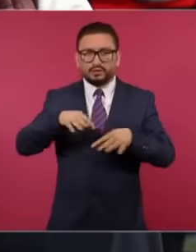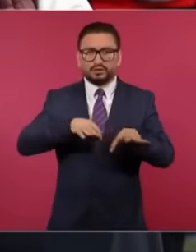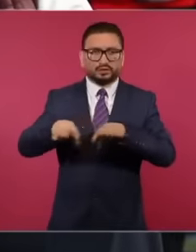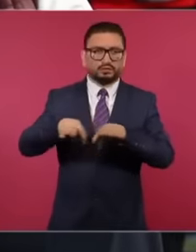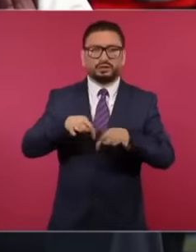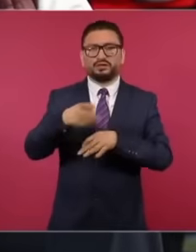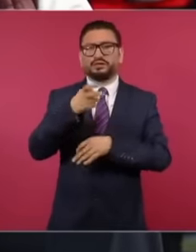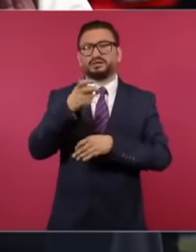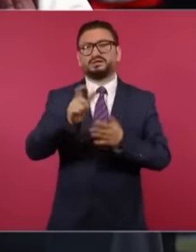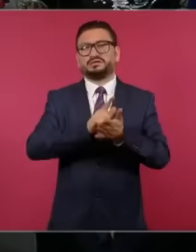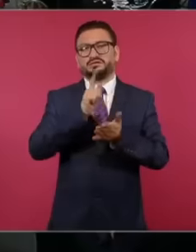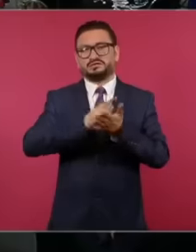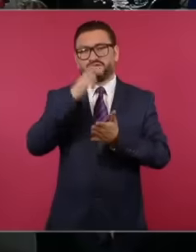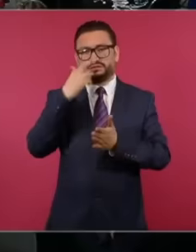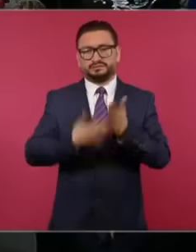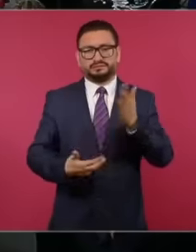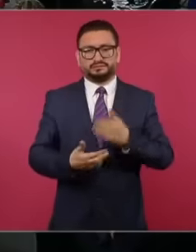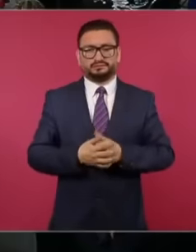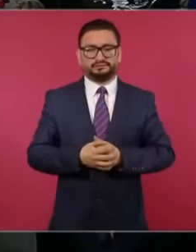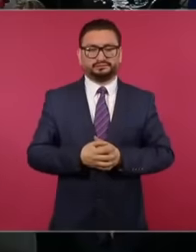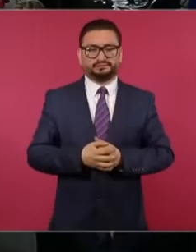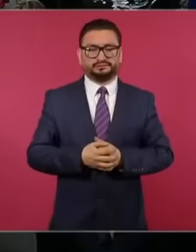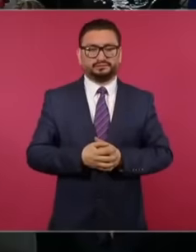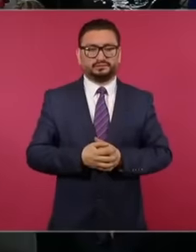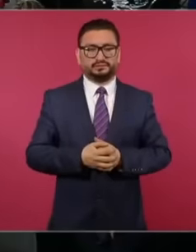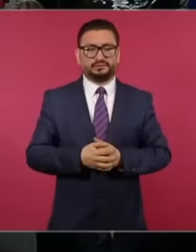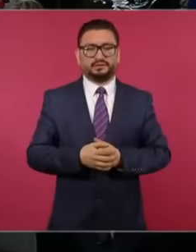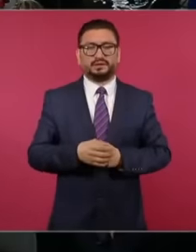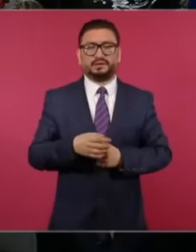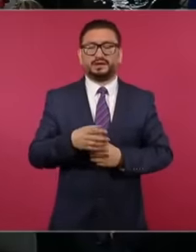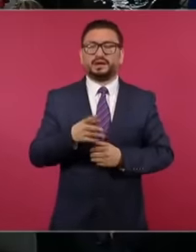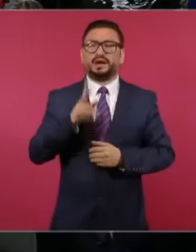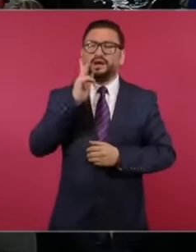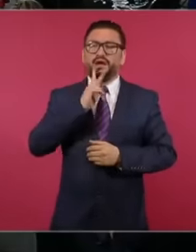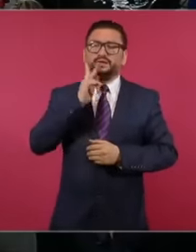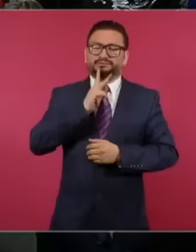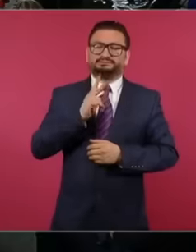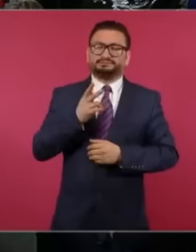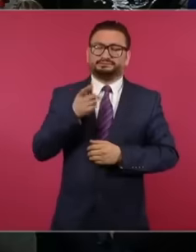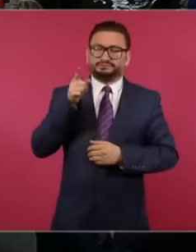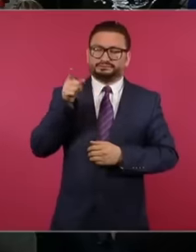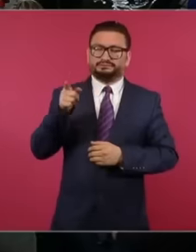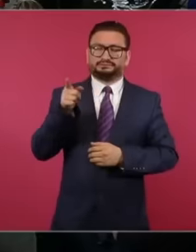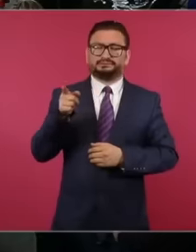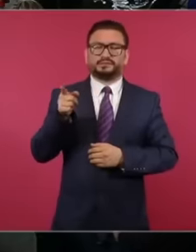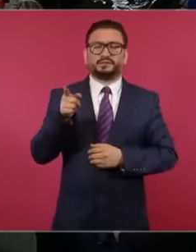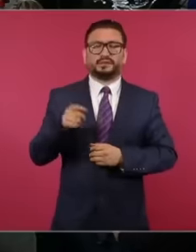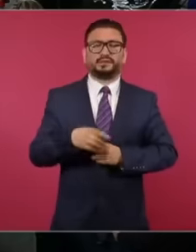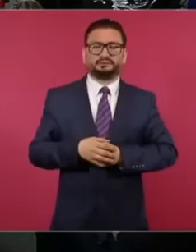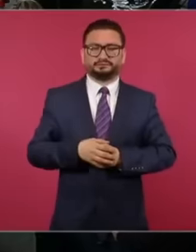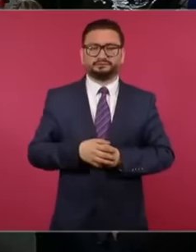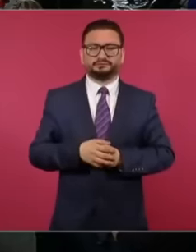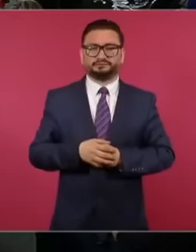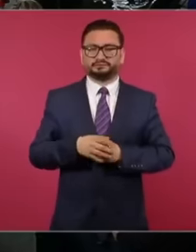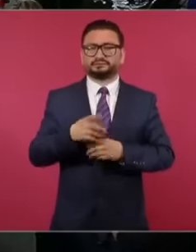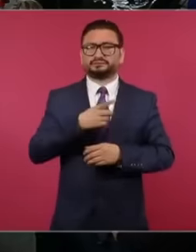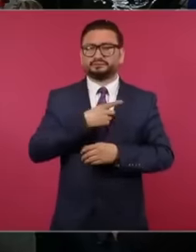Mr. President Well there we have to see eh what has to do with the workers